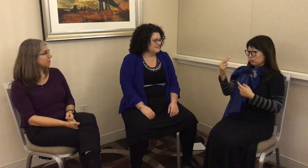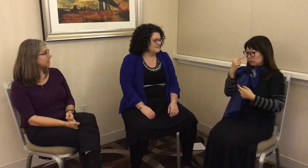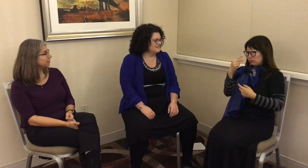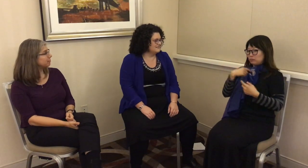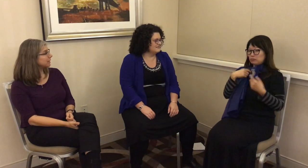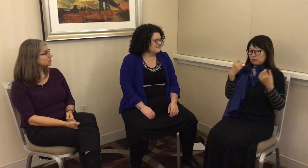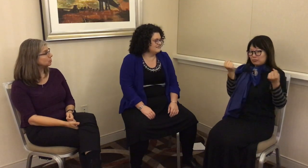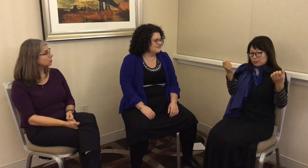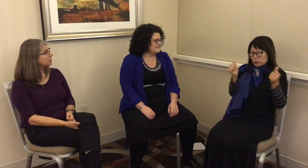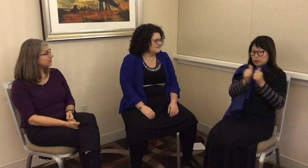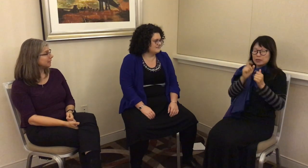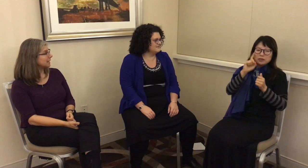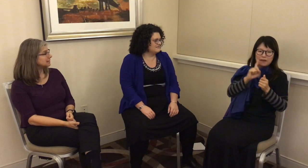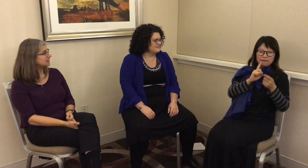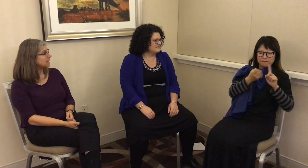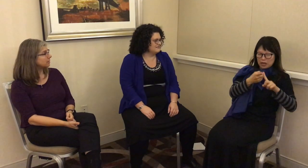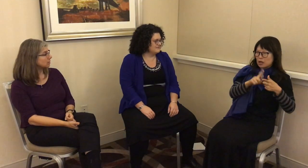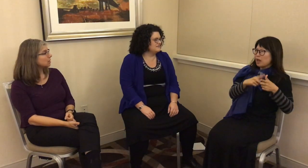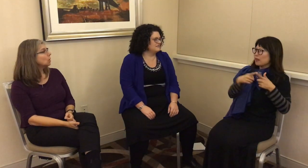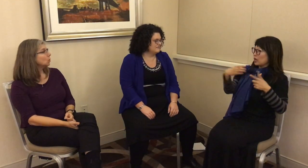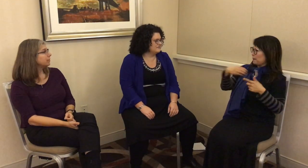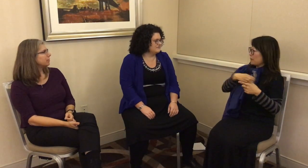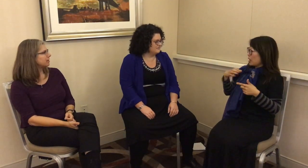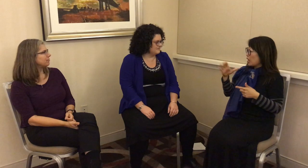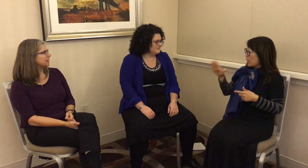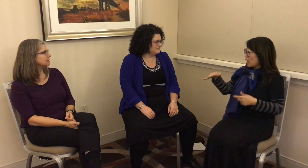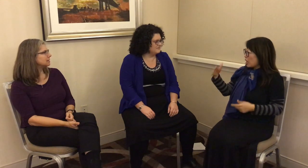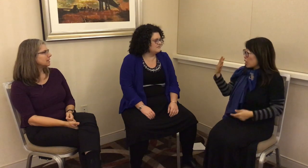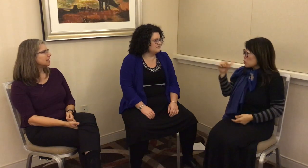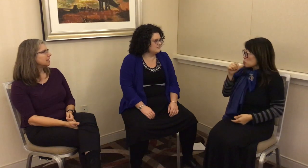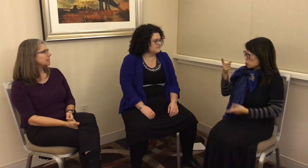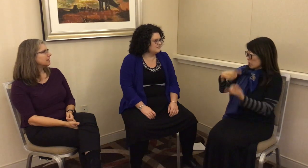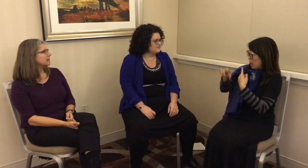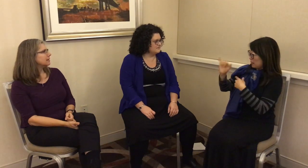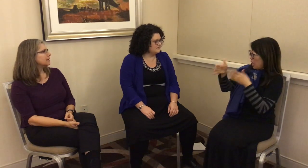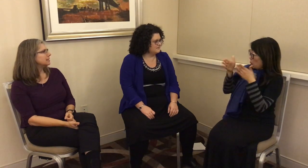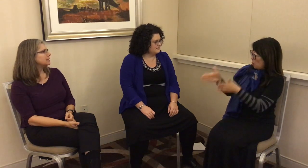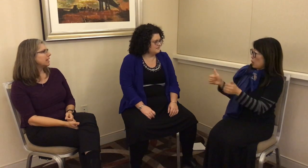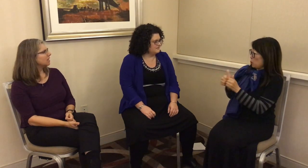some of my hearing friends who look at me as a signer with other deaf friends. They